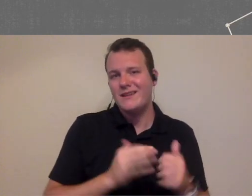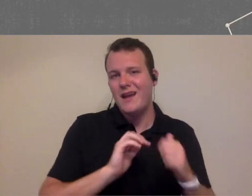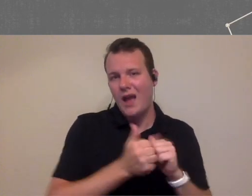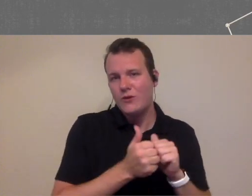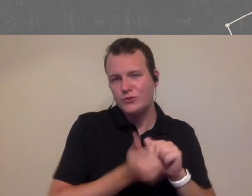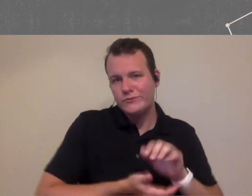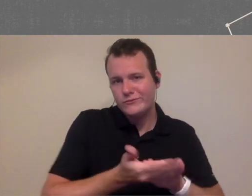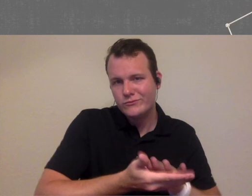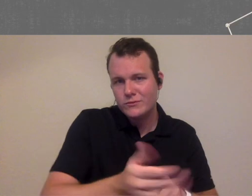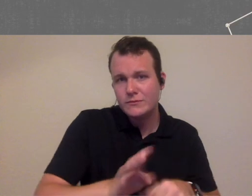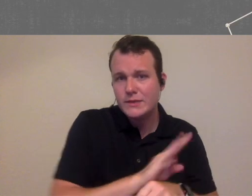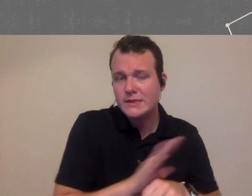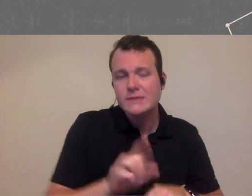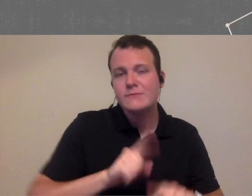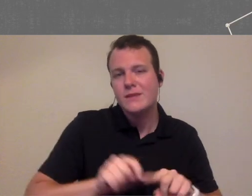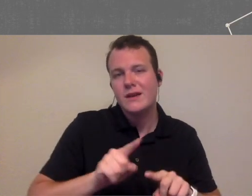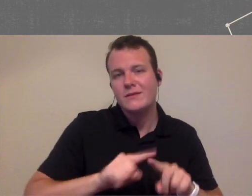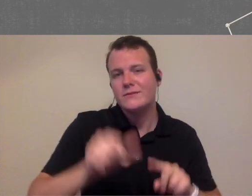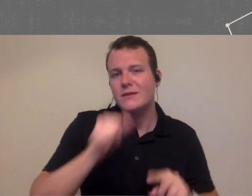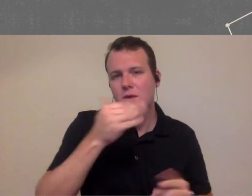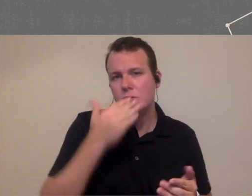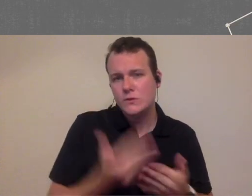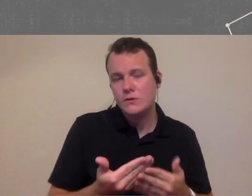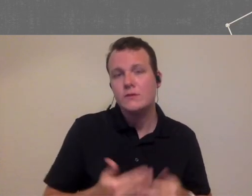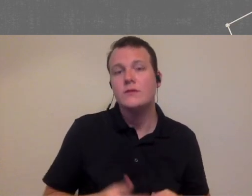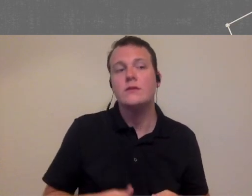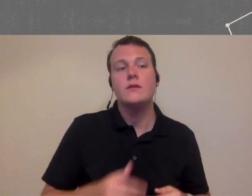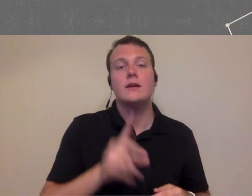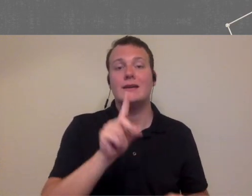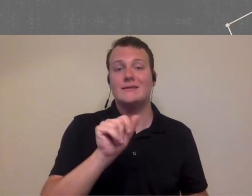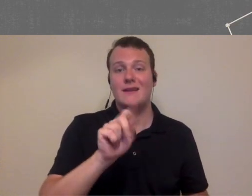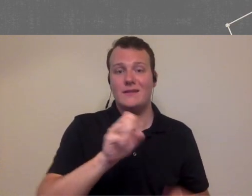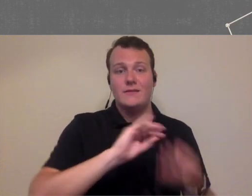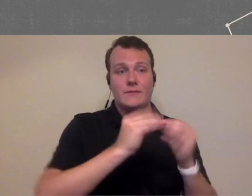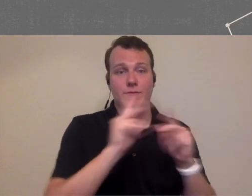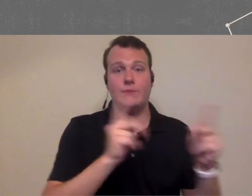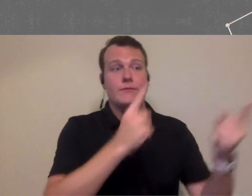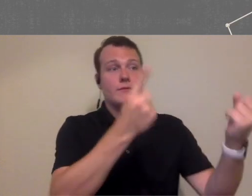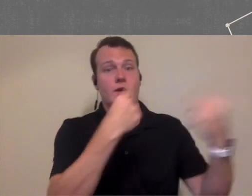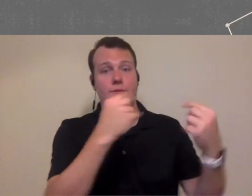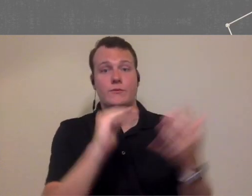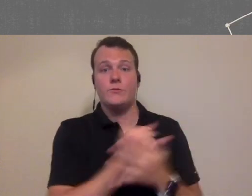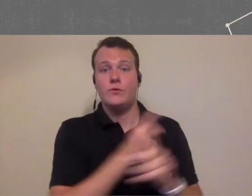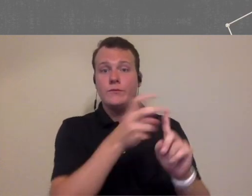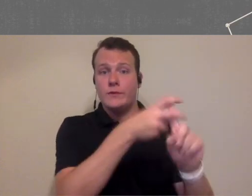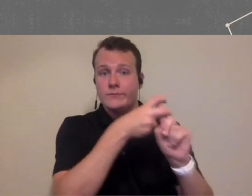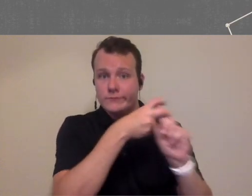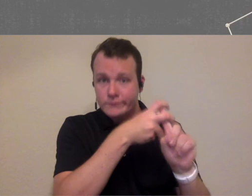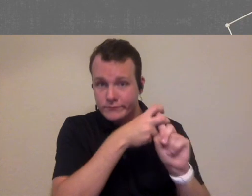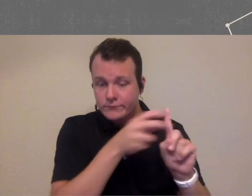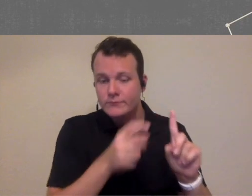easy way to run a practice but not a good way to run a practice so you need to start tracking your data about your new patient acquisition and what your